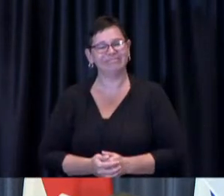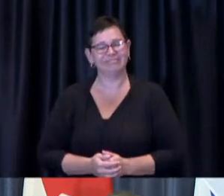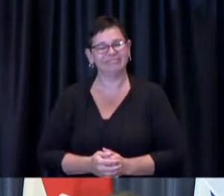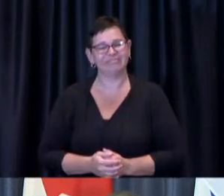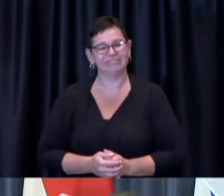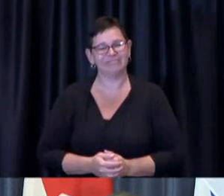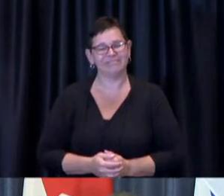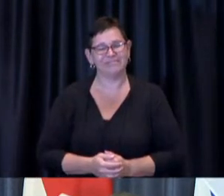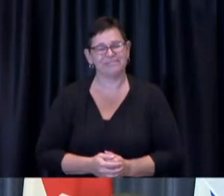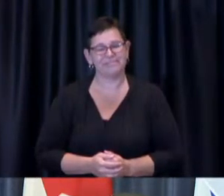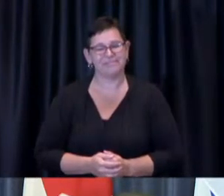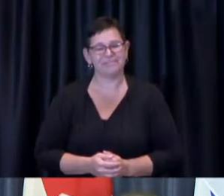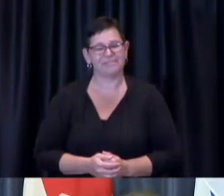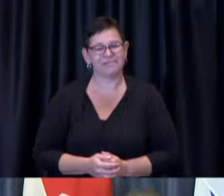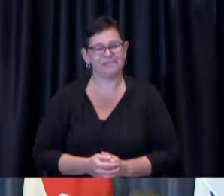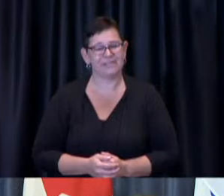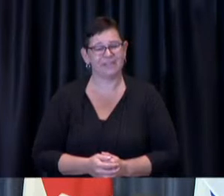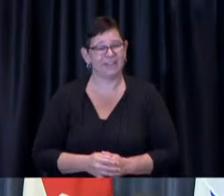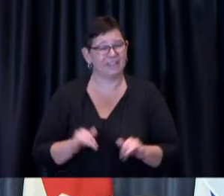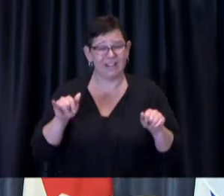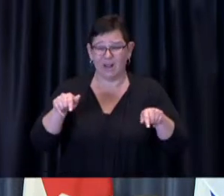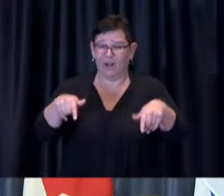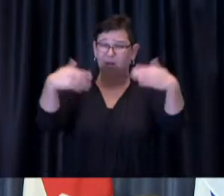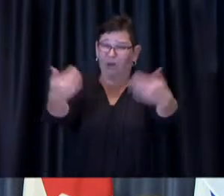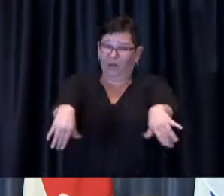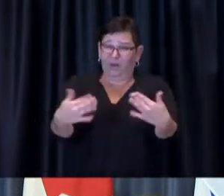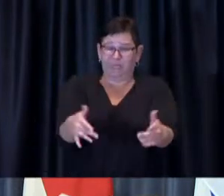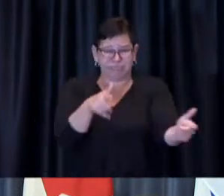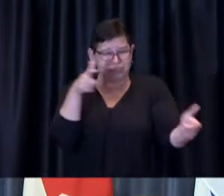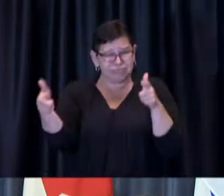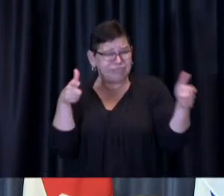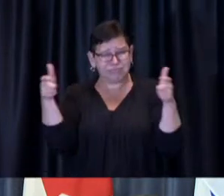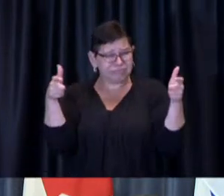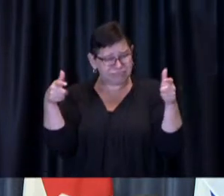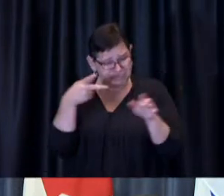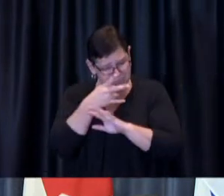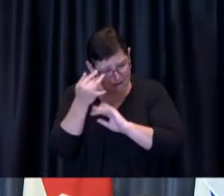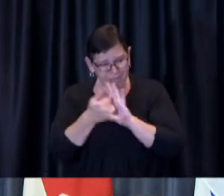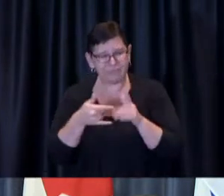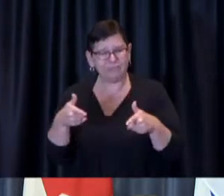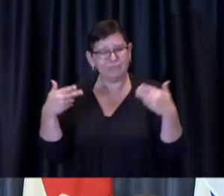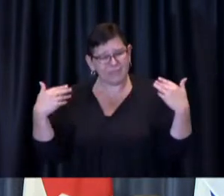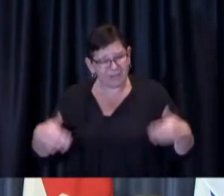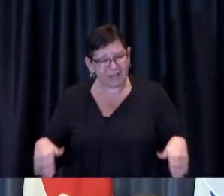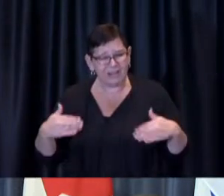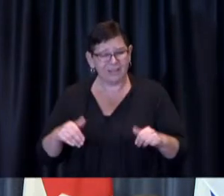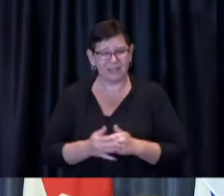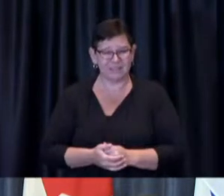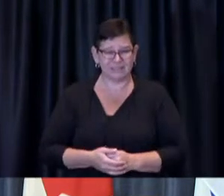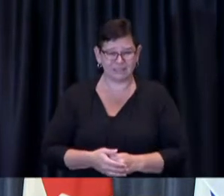This is a huge accomplishment when you consider that, even a year ago, COVID-19 vaccines didn't even exist.